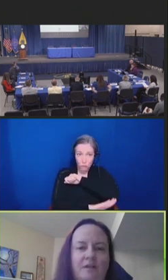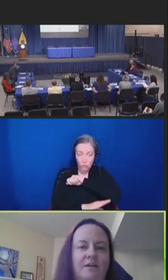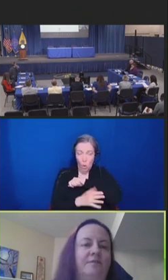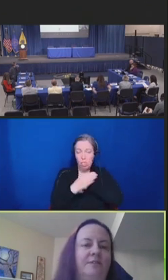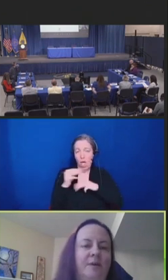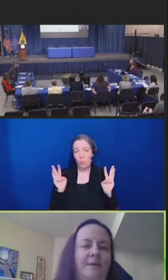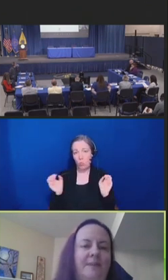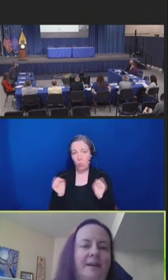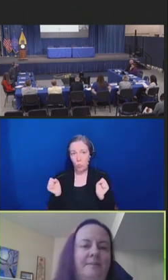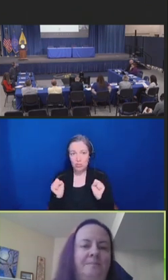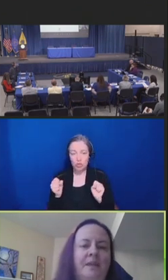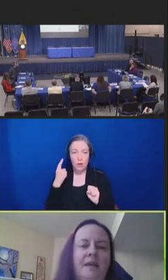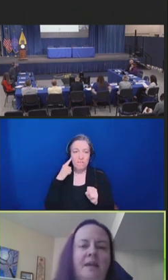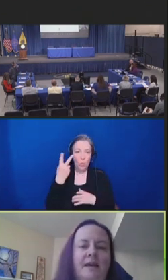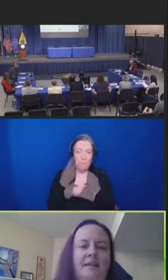our flu campaign.